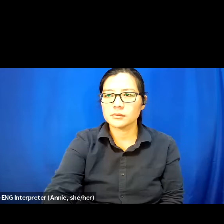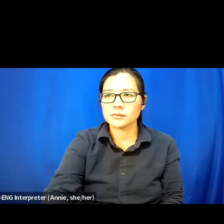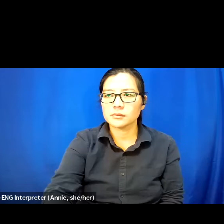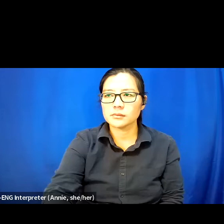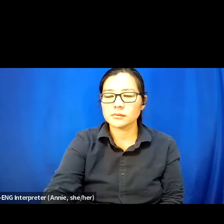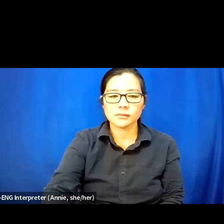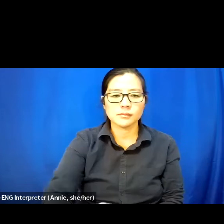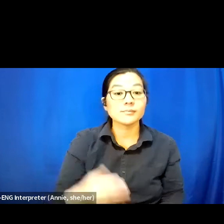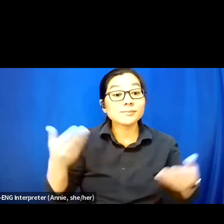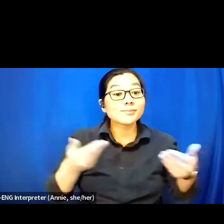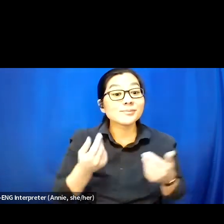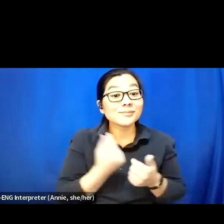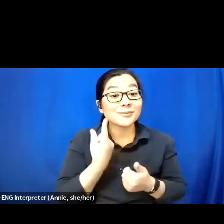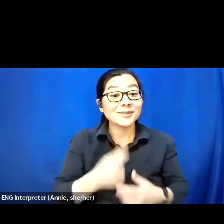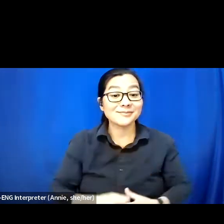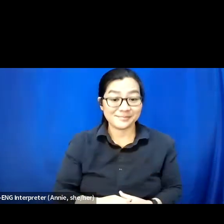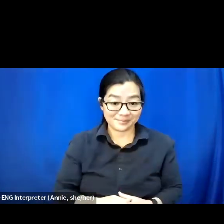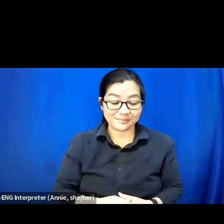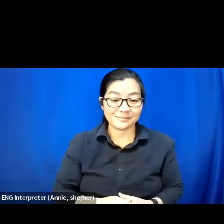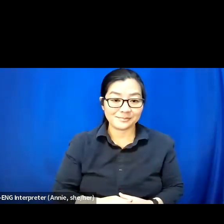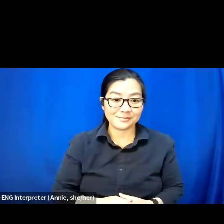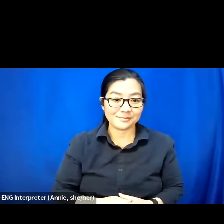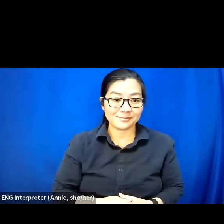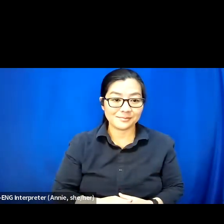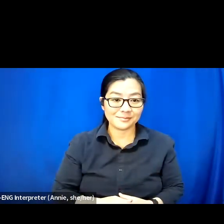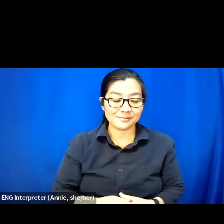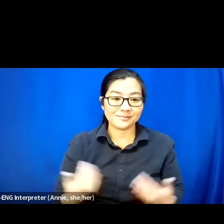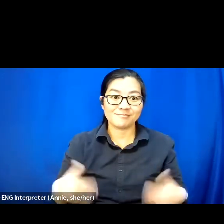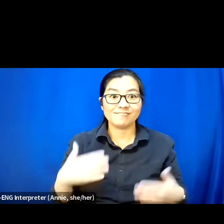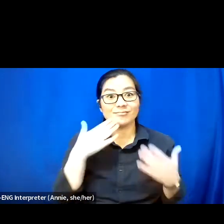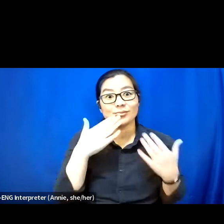Welcome, everybody. We are so grateful you're here with us today.